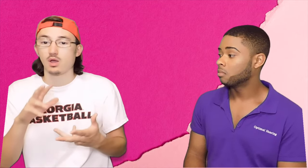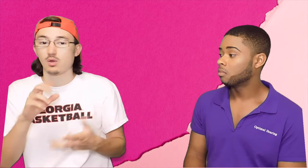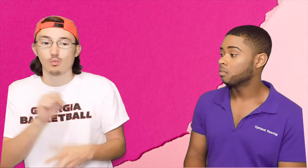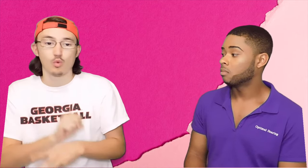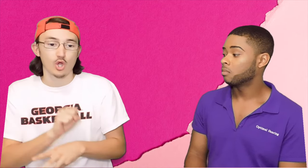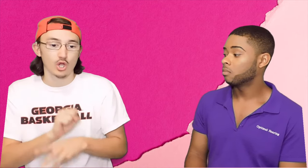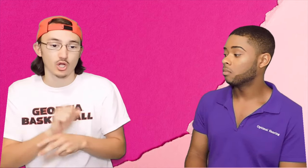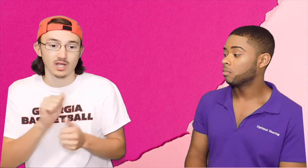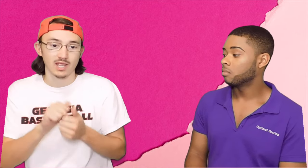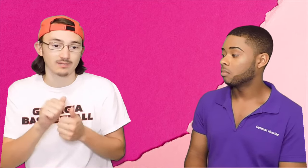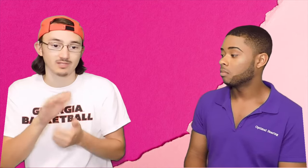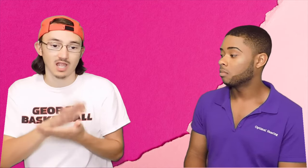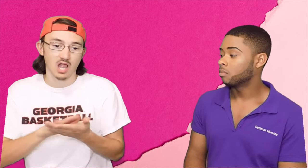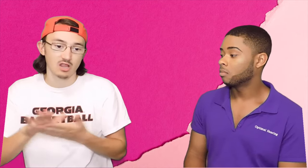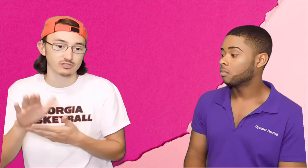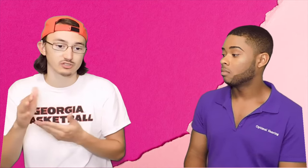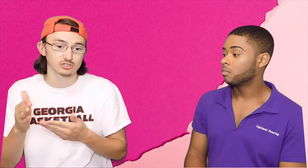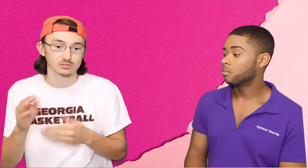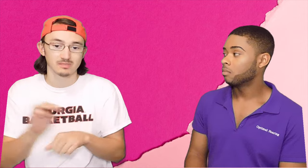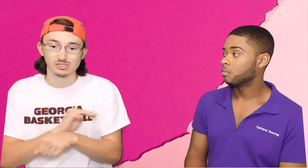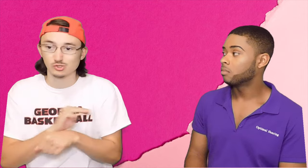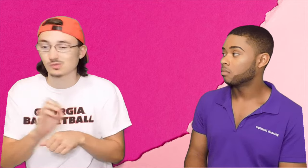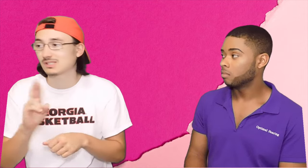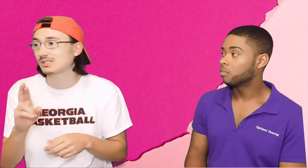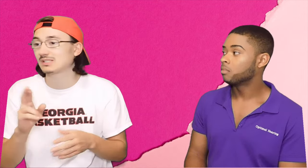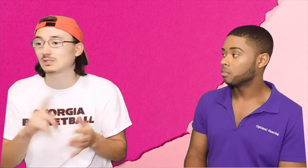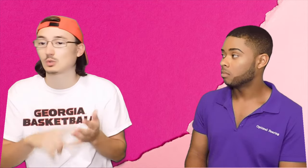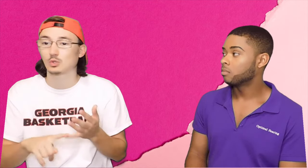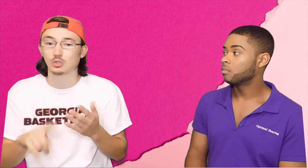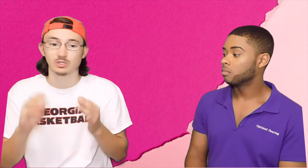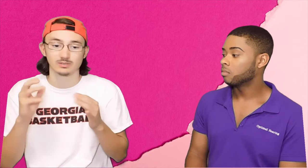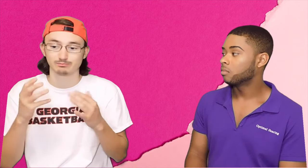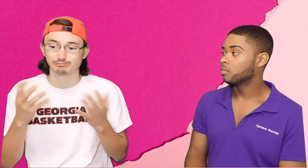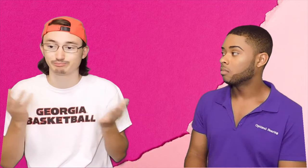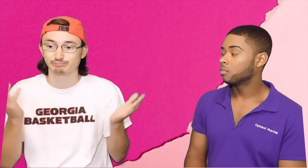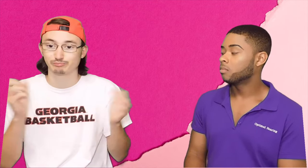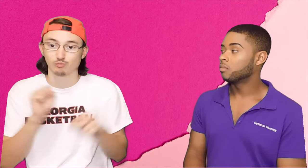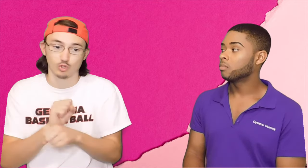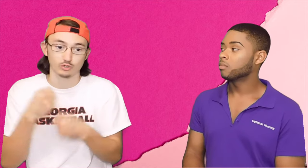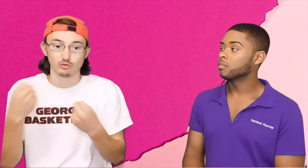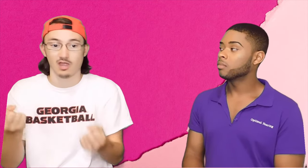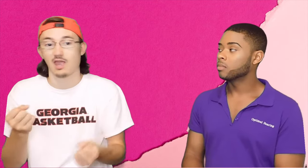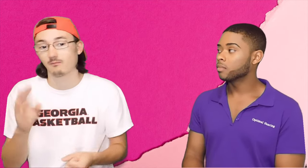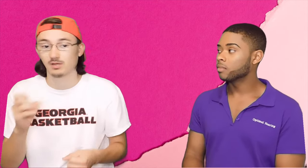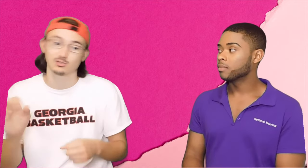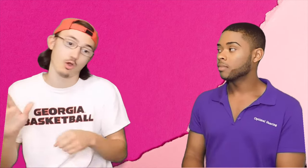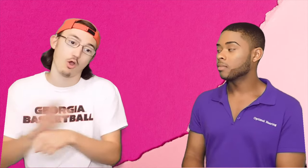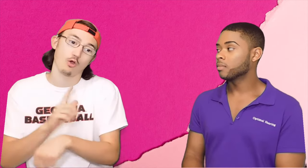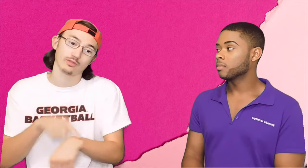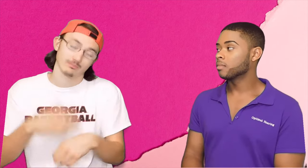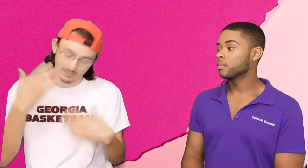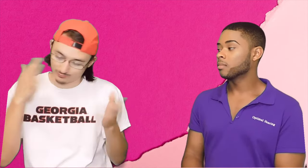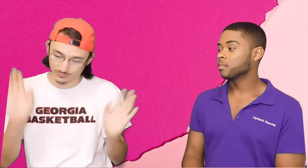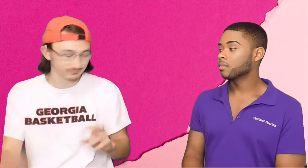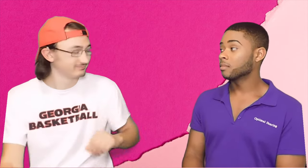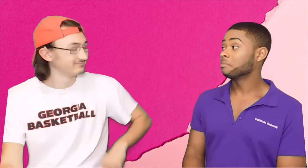or work with the collegiate ministry, or work as a bus driver full-time. I don't know.